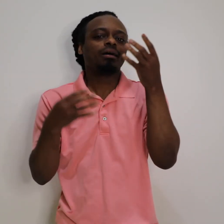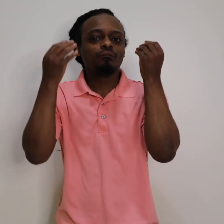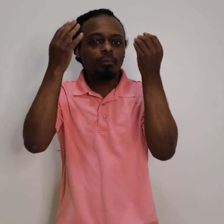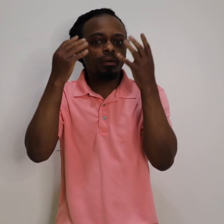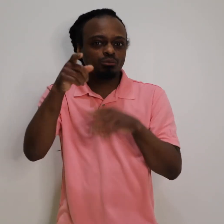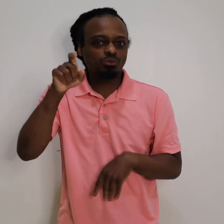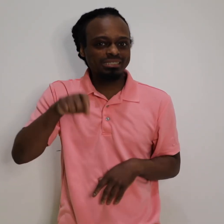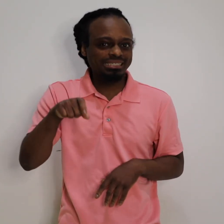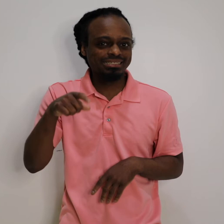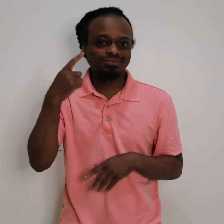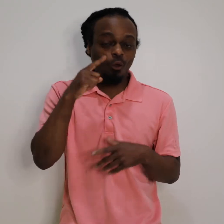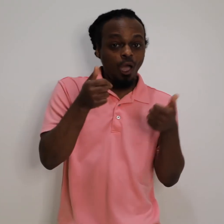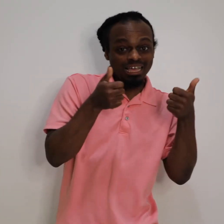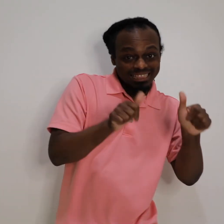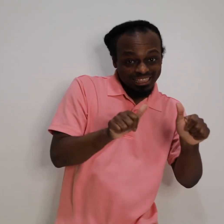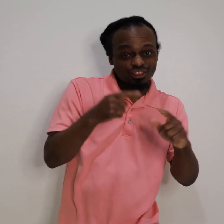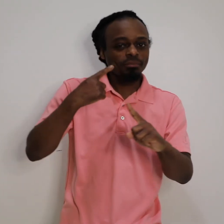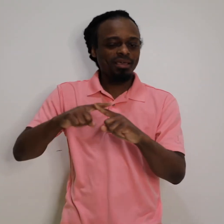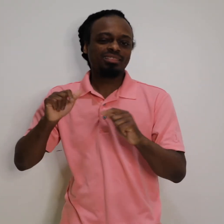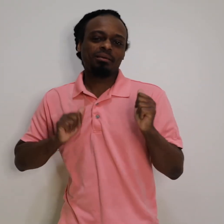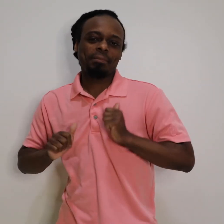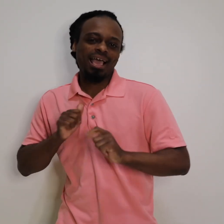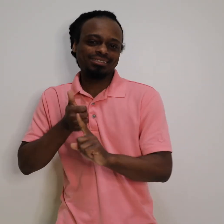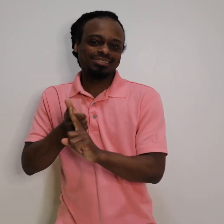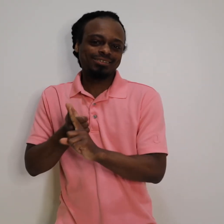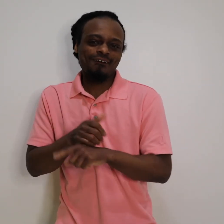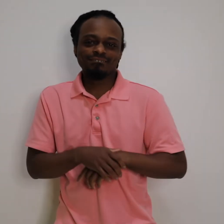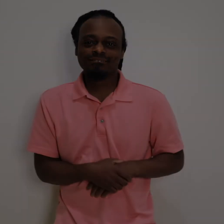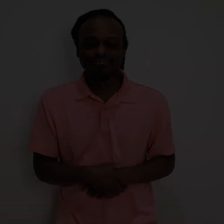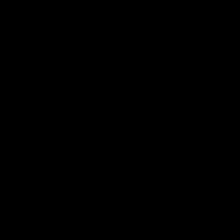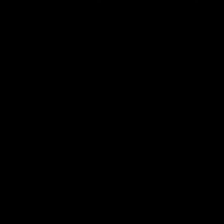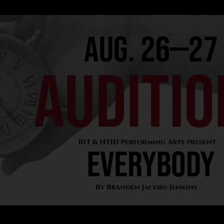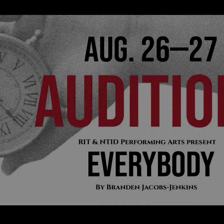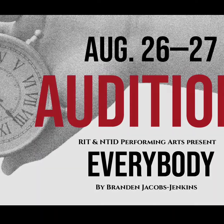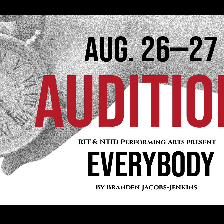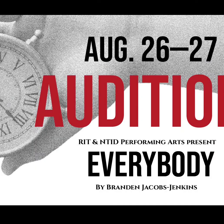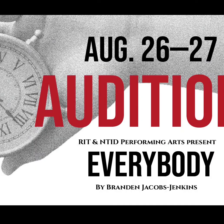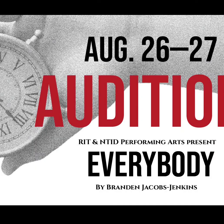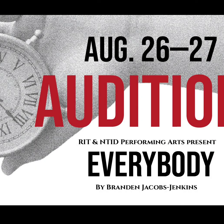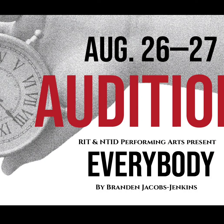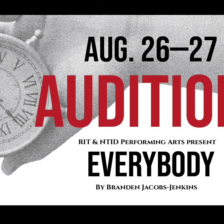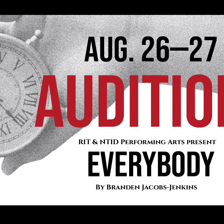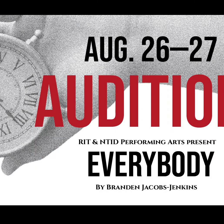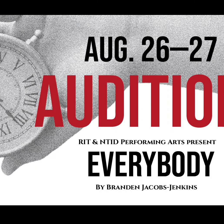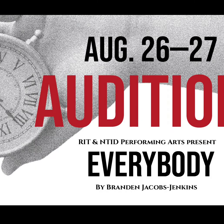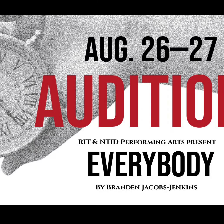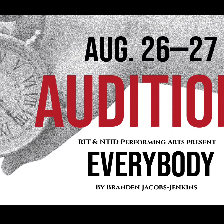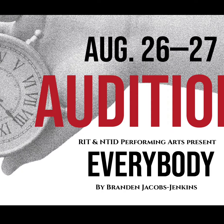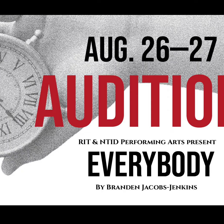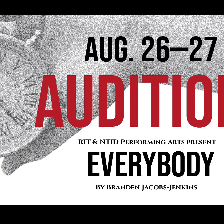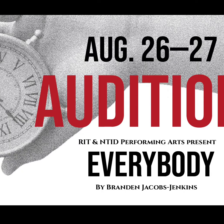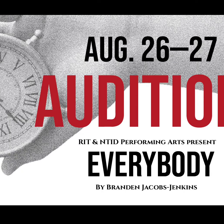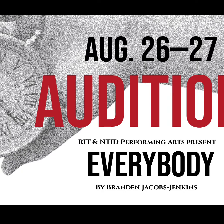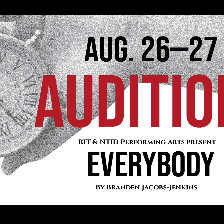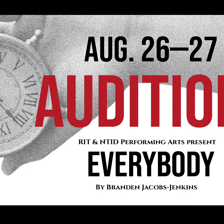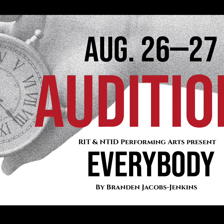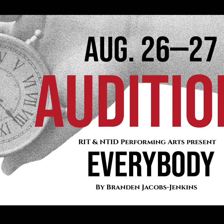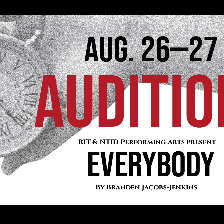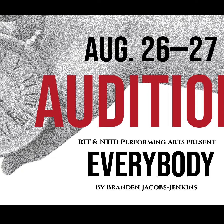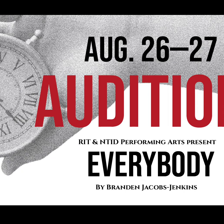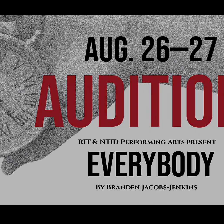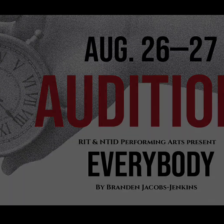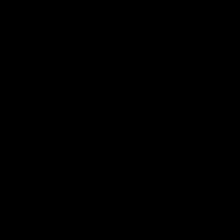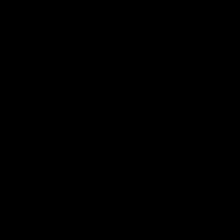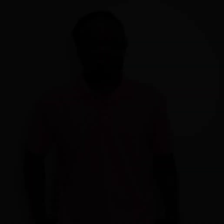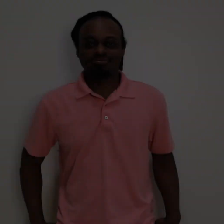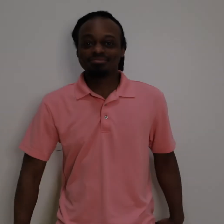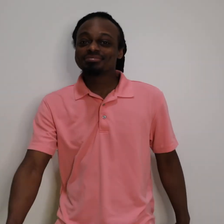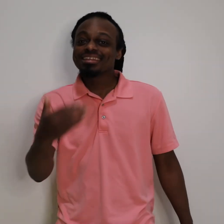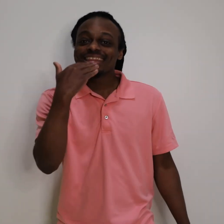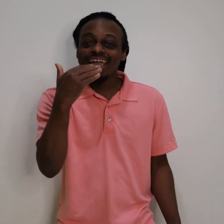about the audition process and the production itself.